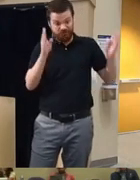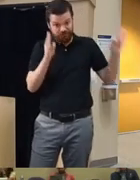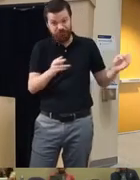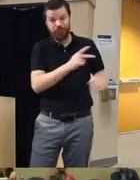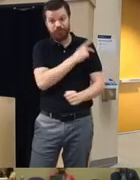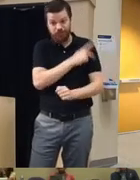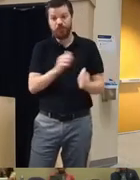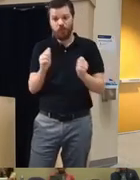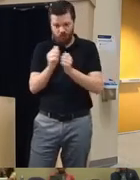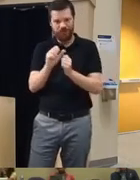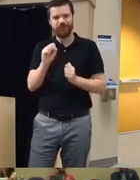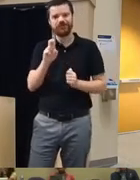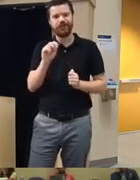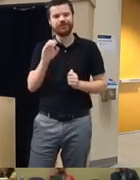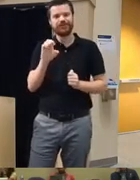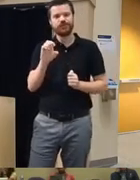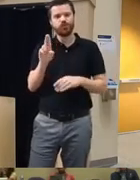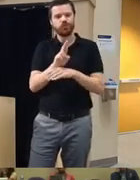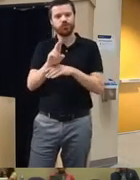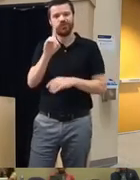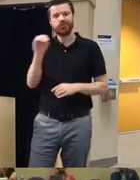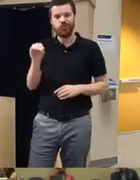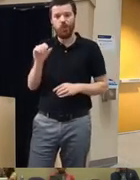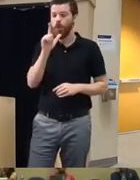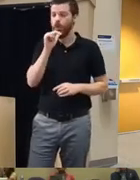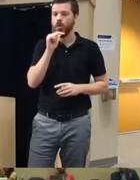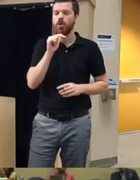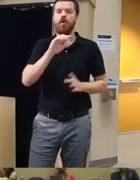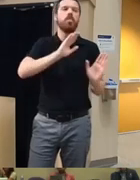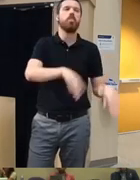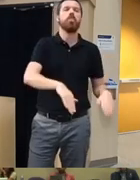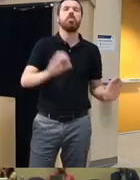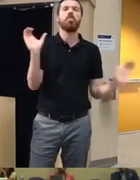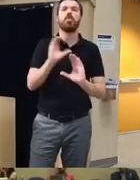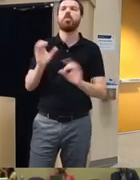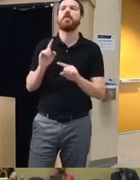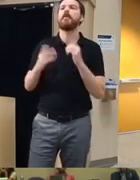substance use disorders who aren't even looking for treatment but may be attracted by something